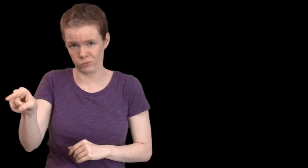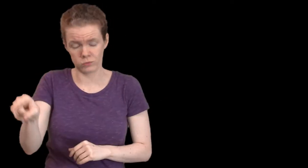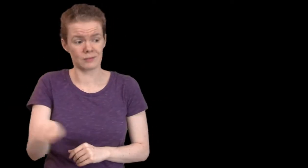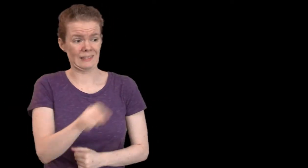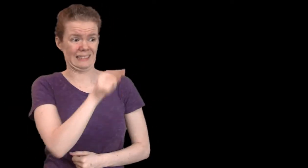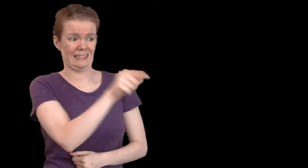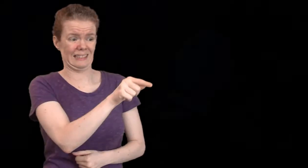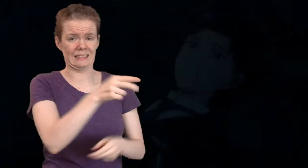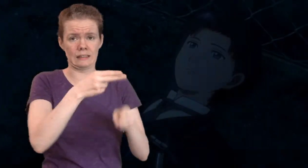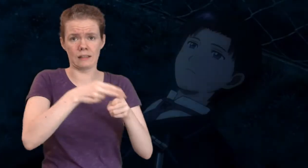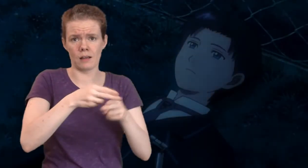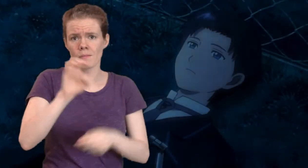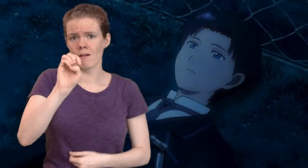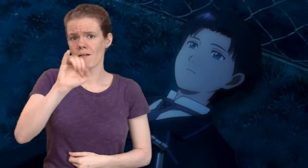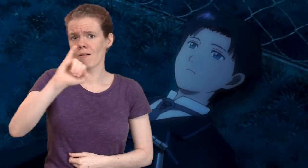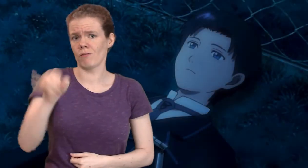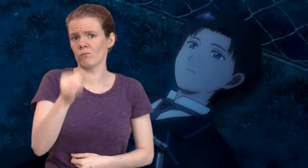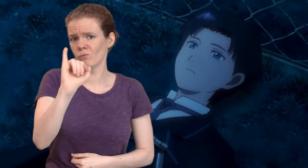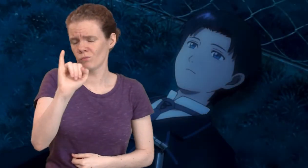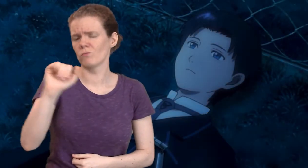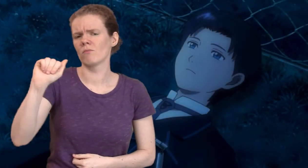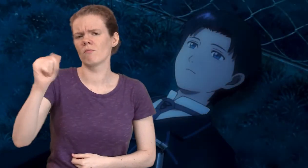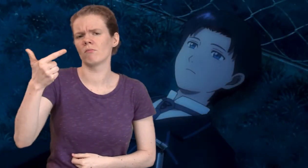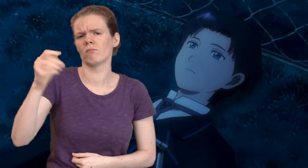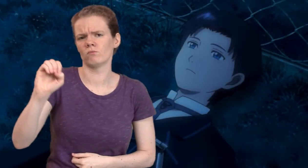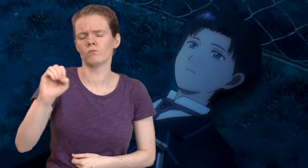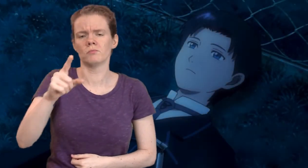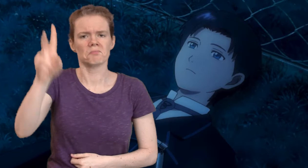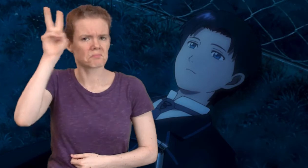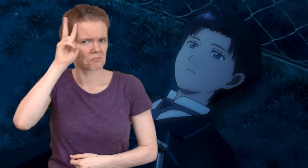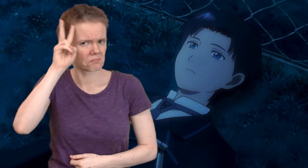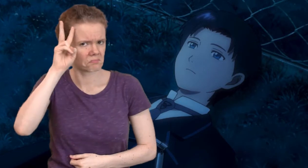The first character is named Eiji (Age in English).